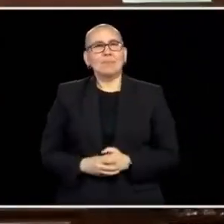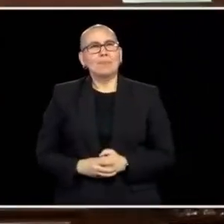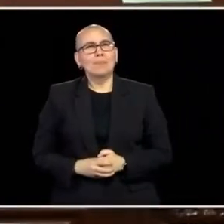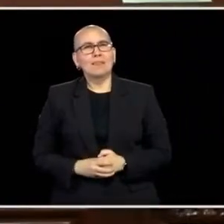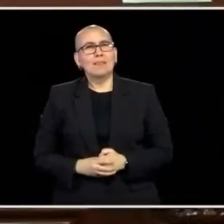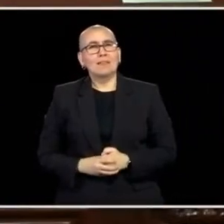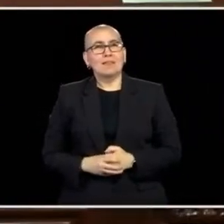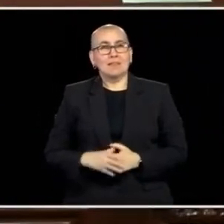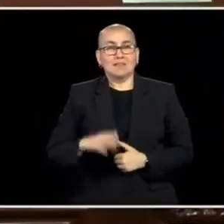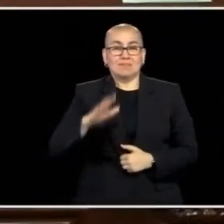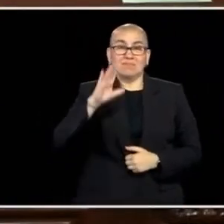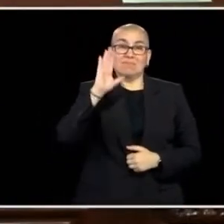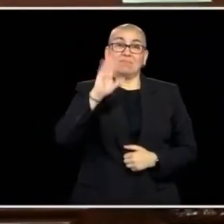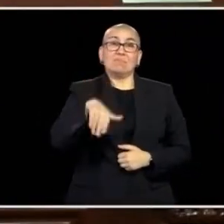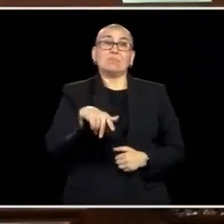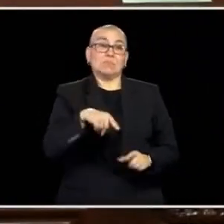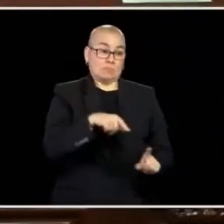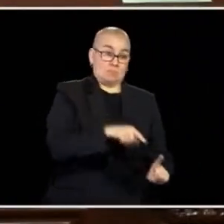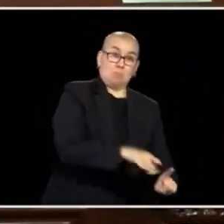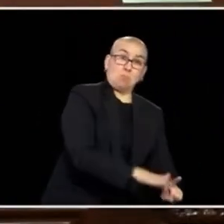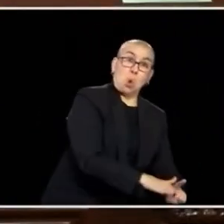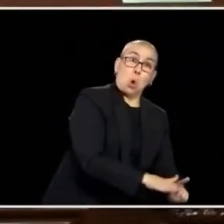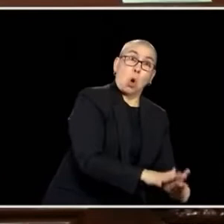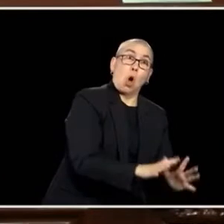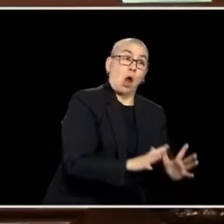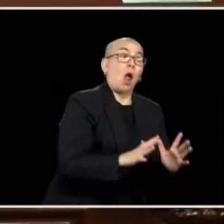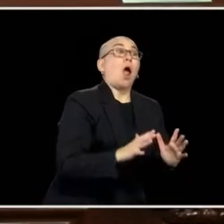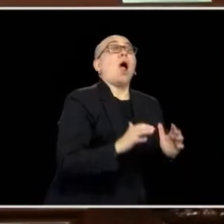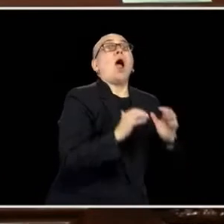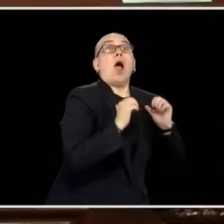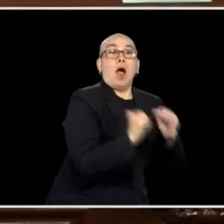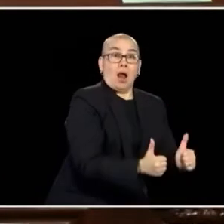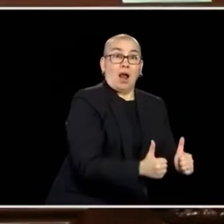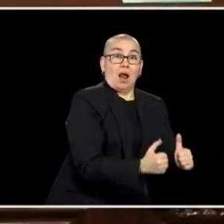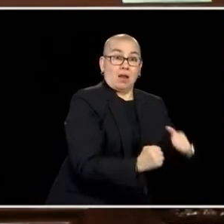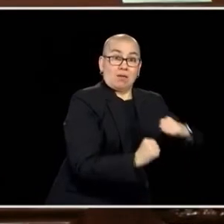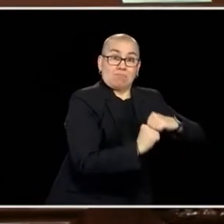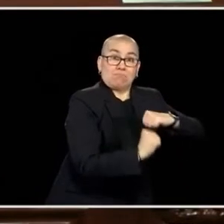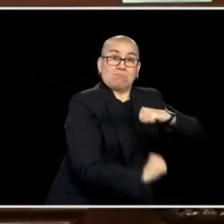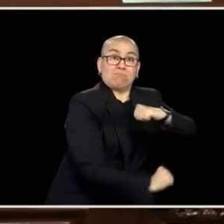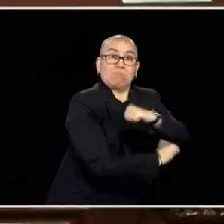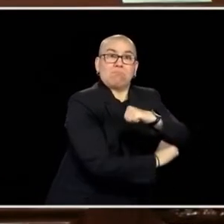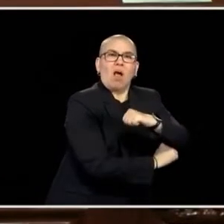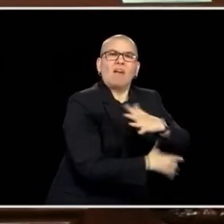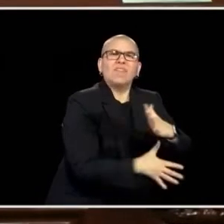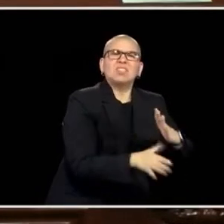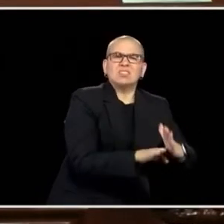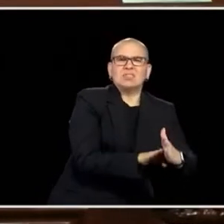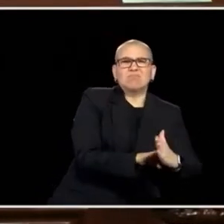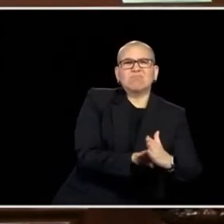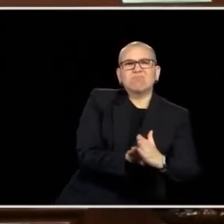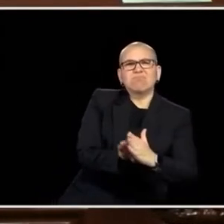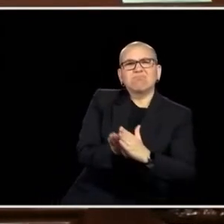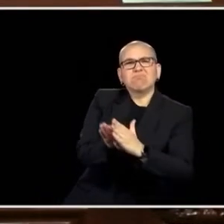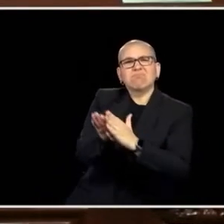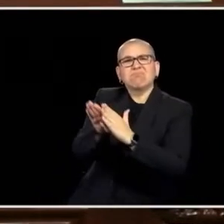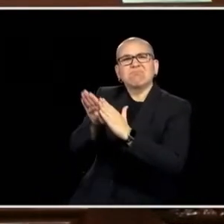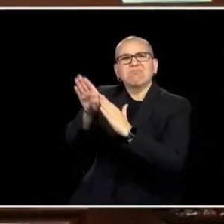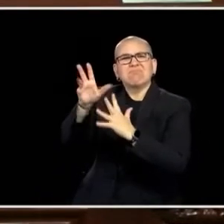AND ONCE WE GET 'EM ON THAT HEALTHY START, ONCE WE GET 'EM ON THAT PATH FOR SUCCESS, WE NEED TO MAKE SURE THAT WE'RE CONTINUING TO INVEST. I'M PROUD OF HAT WE DID LAST